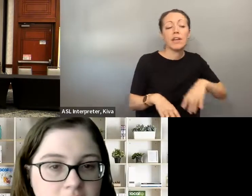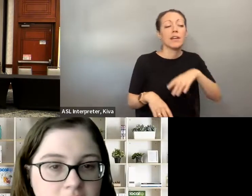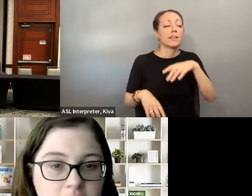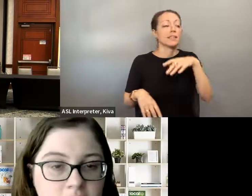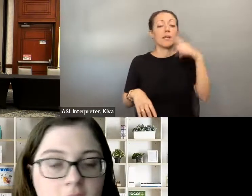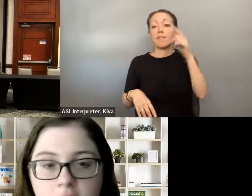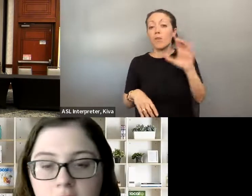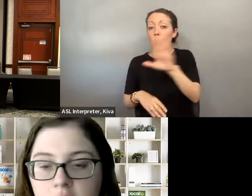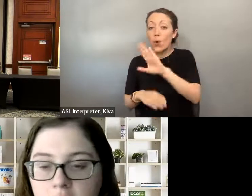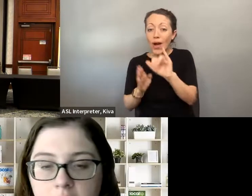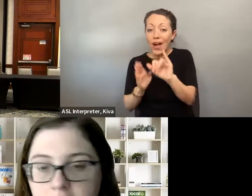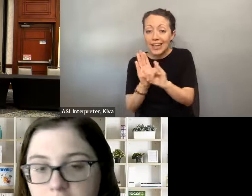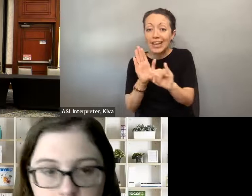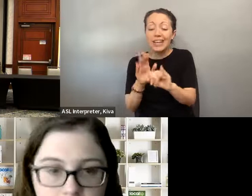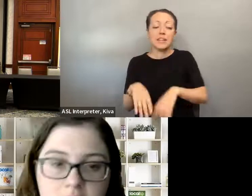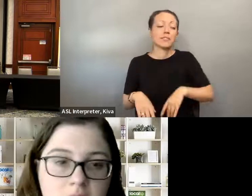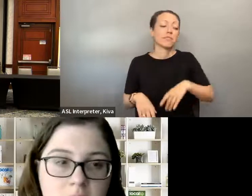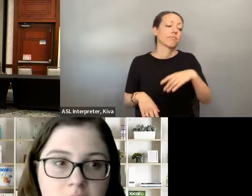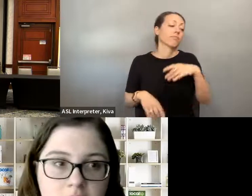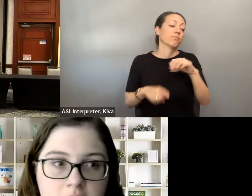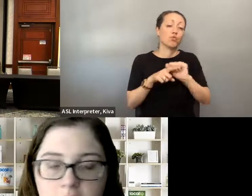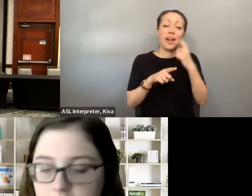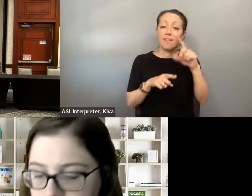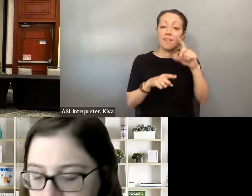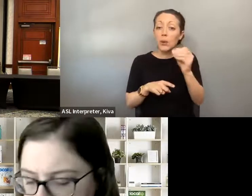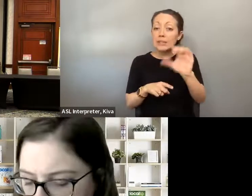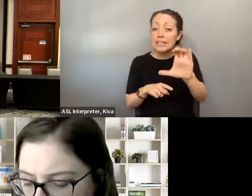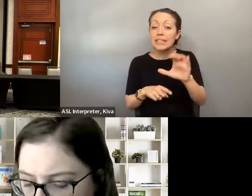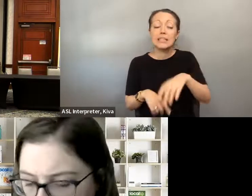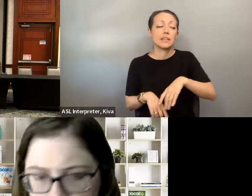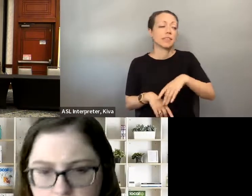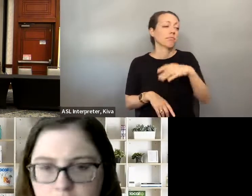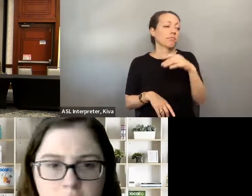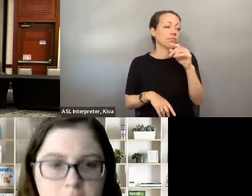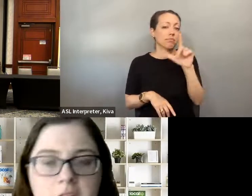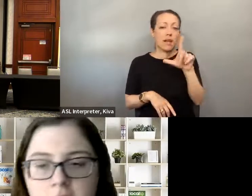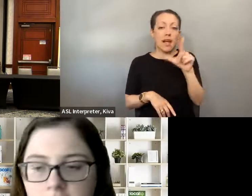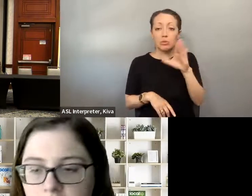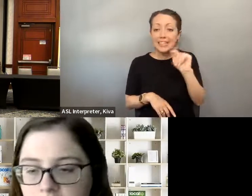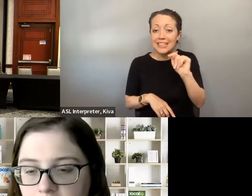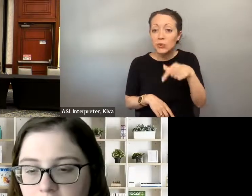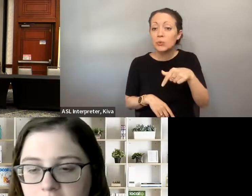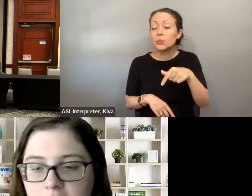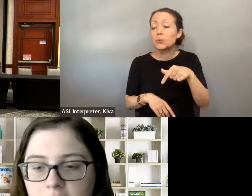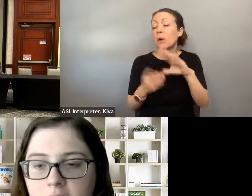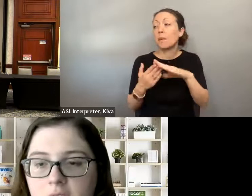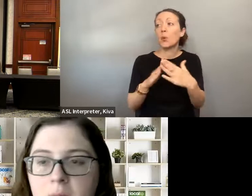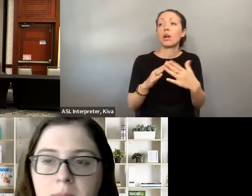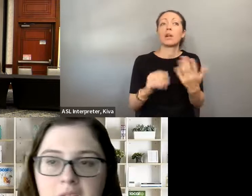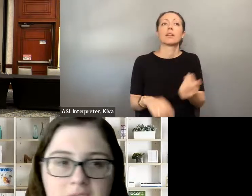It could be your political party. It could be a certain aspect of your identity. political party. It can be a certain aspect of your There are trainings to tailored towards candidates of color.